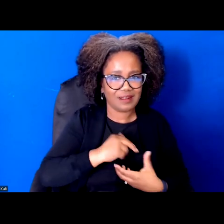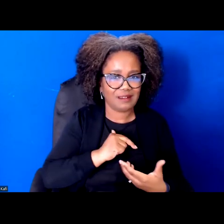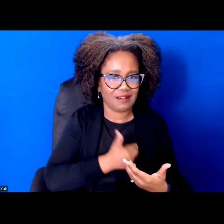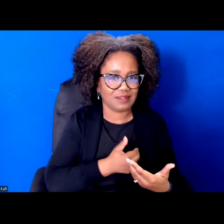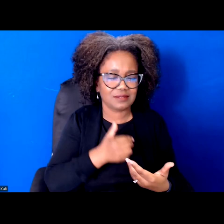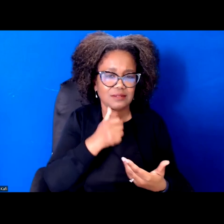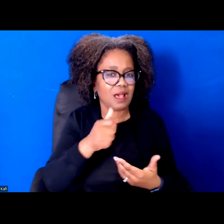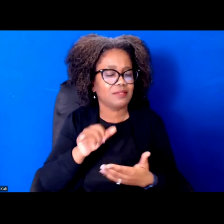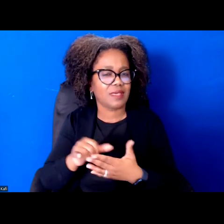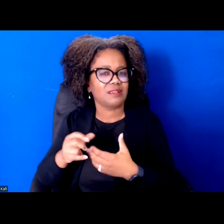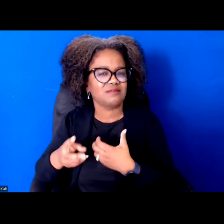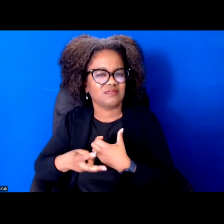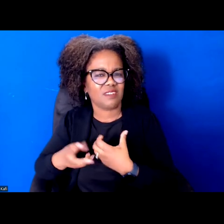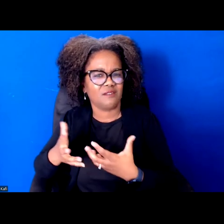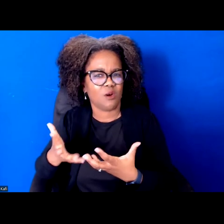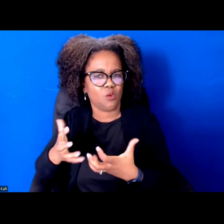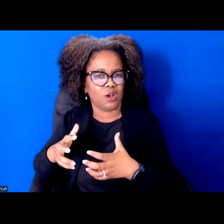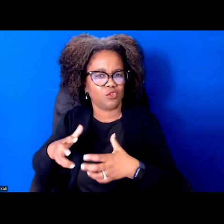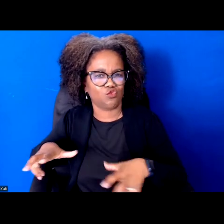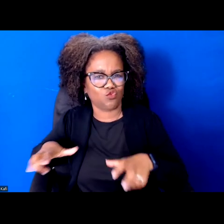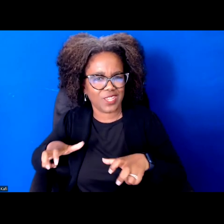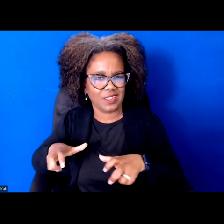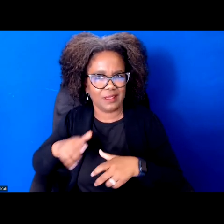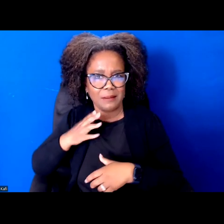in our society that's always fanning the bad wolf in us to come out right.